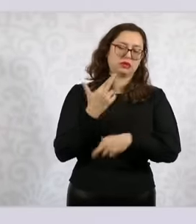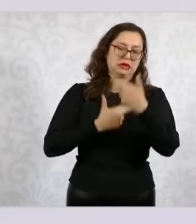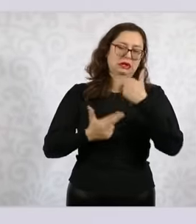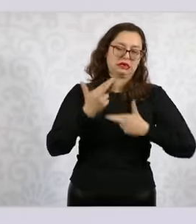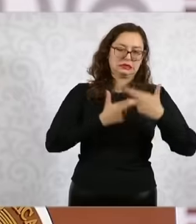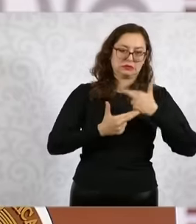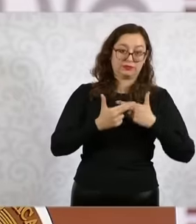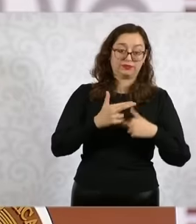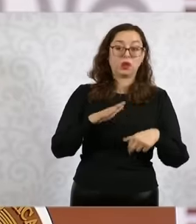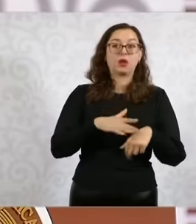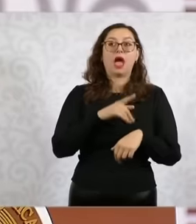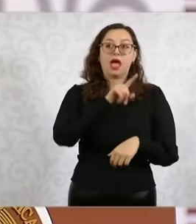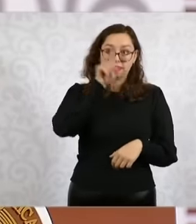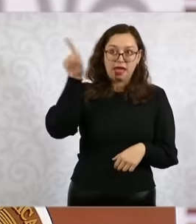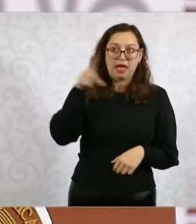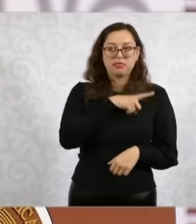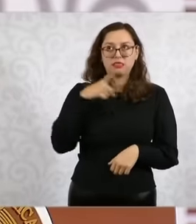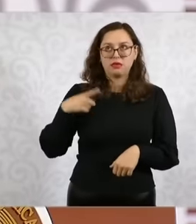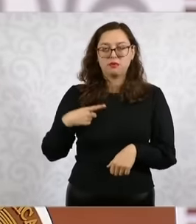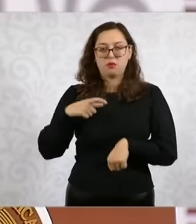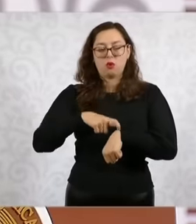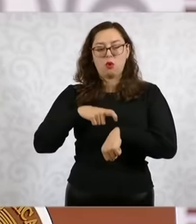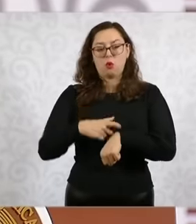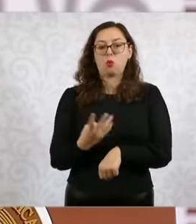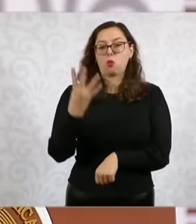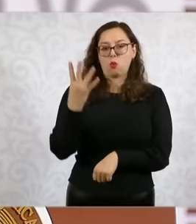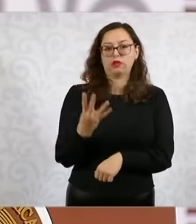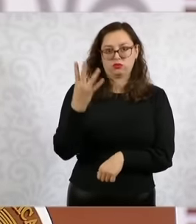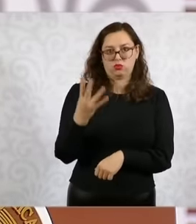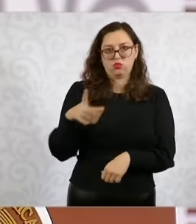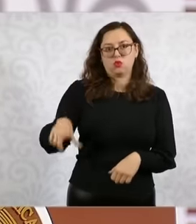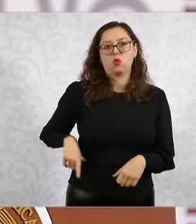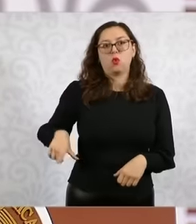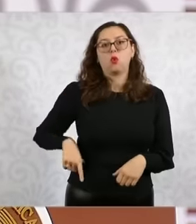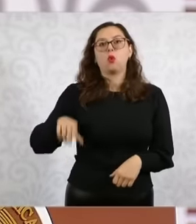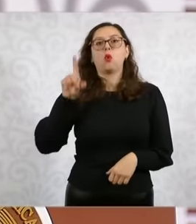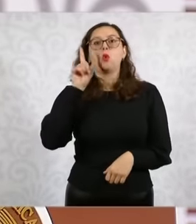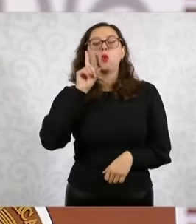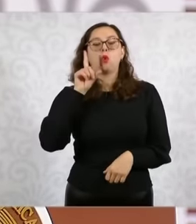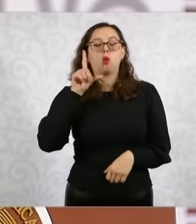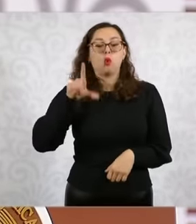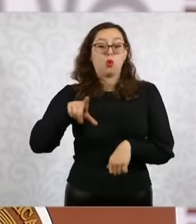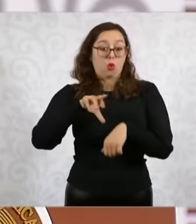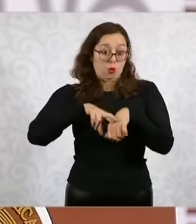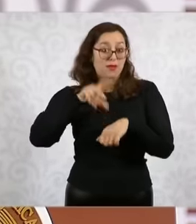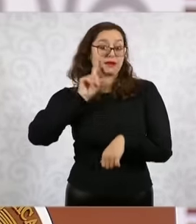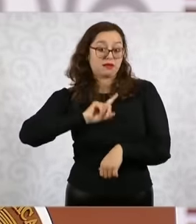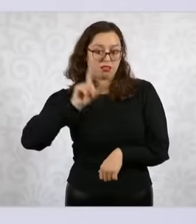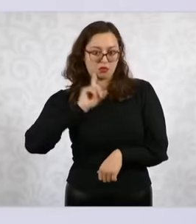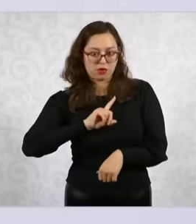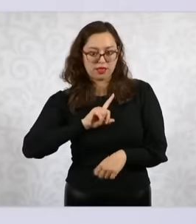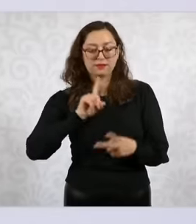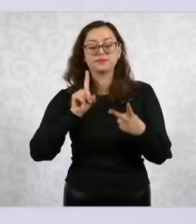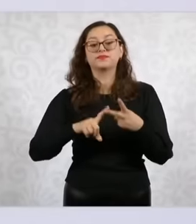afternoon with the governor. Municipal presidents, not only the municipal president of Acapulco, but also